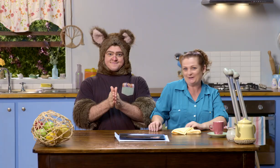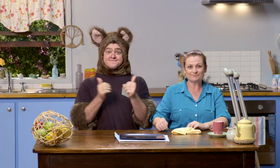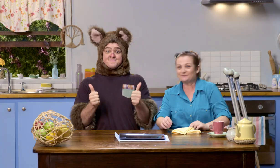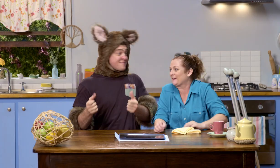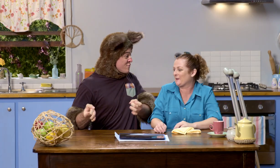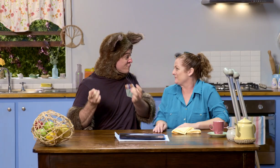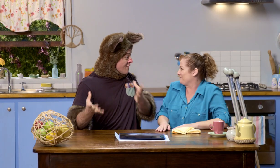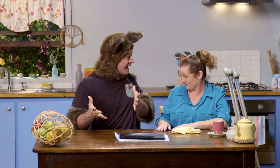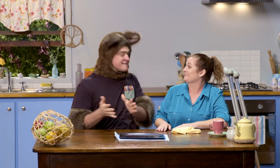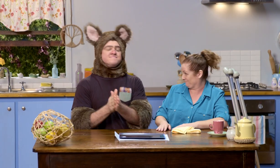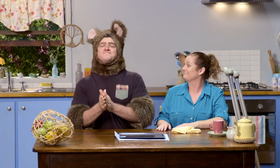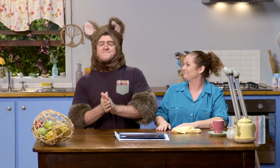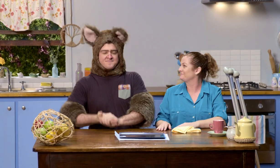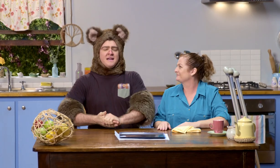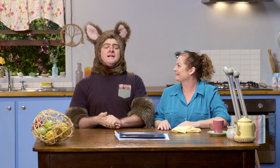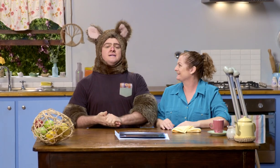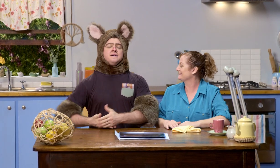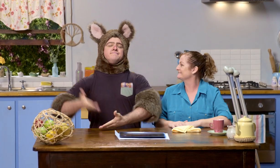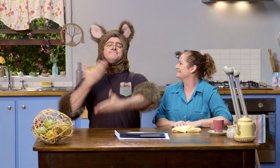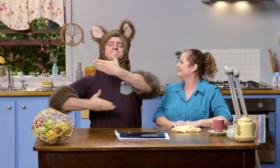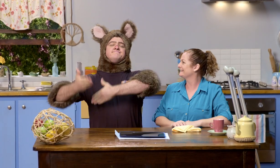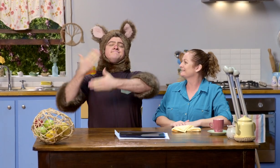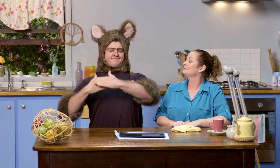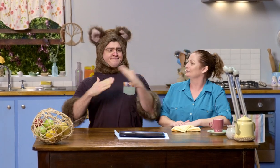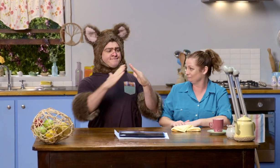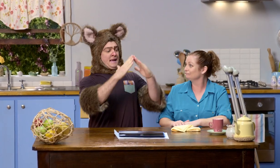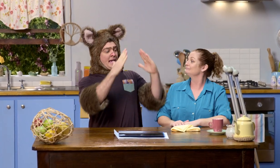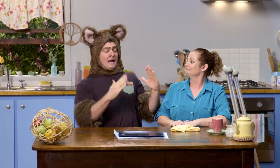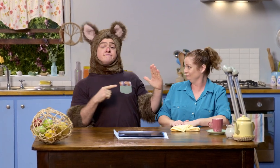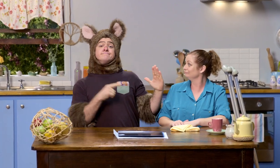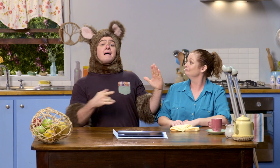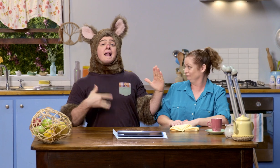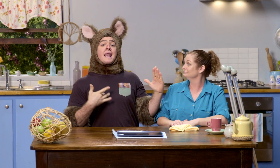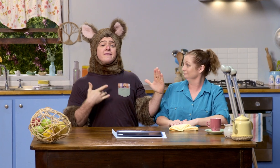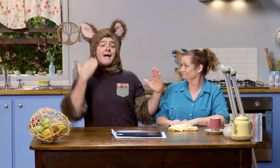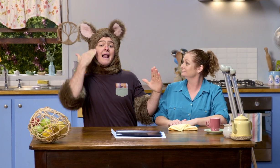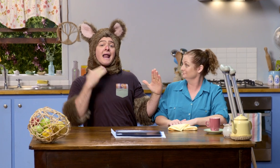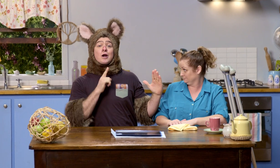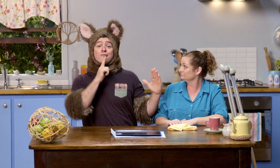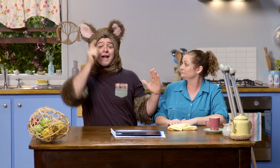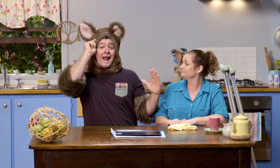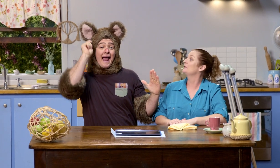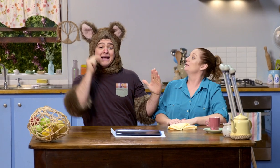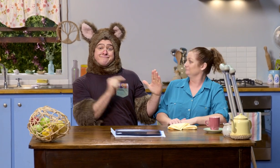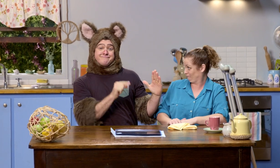Right. Ready? Yes. Once upon a time, there lived a lady with red hair in a house.